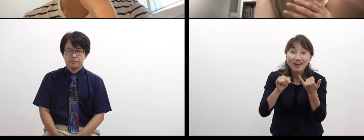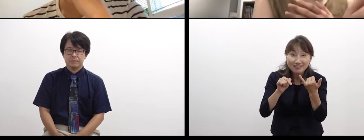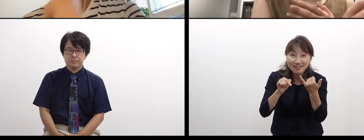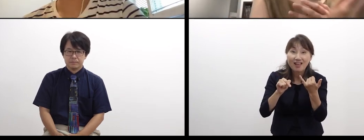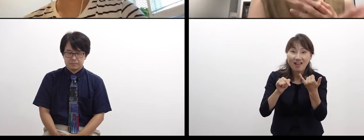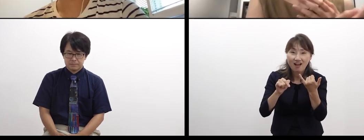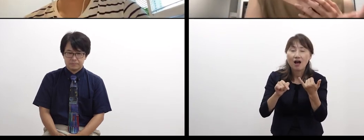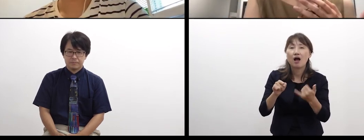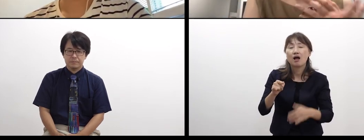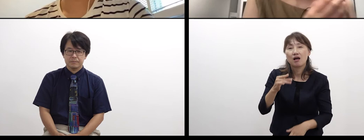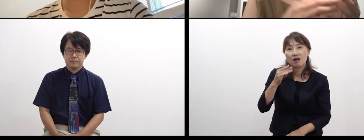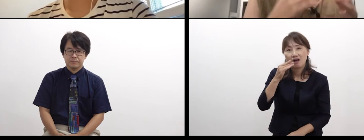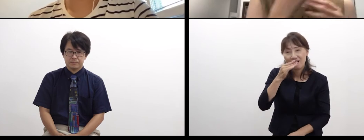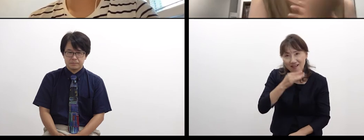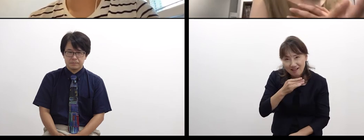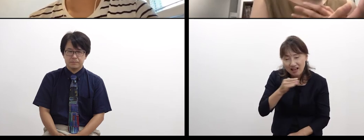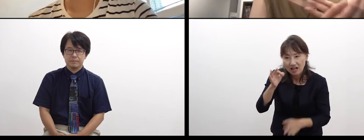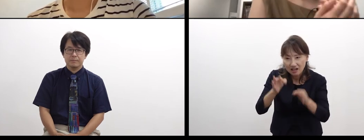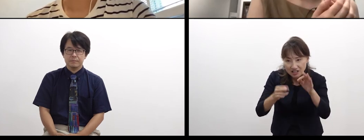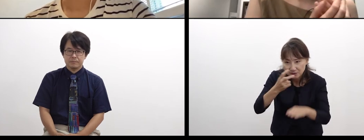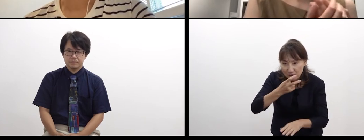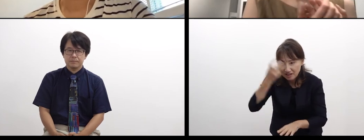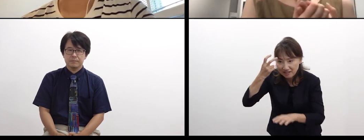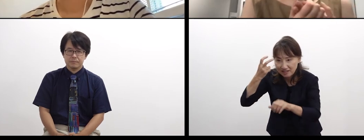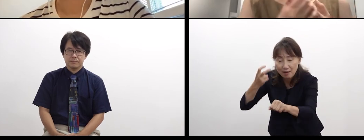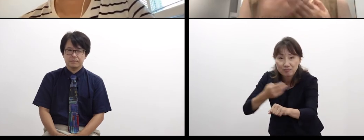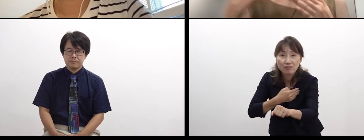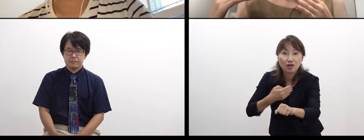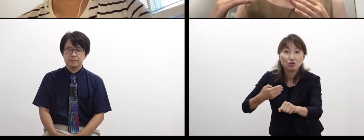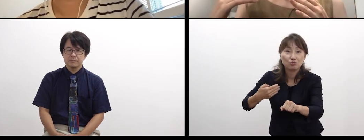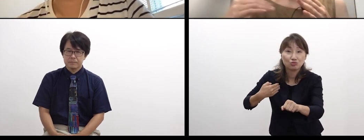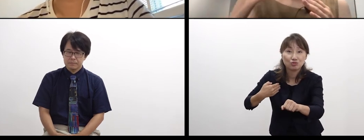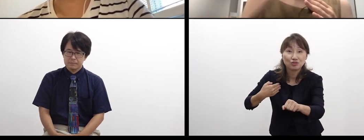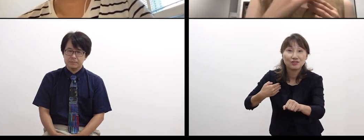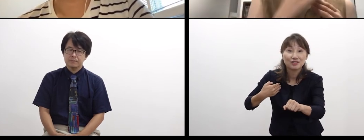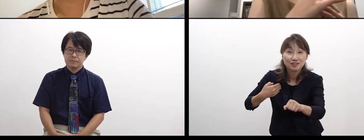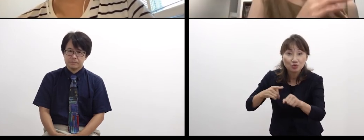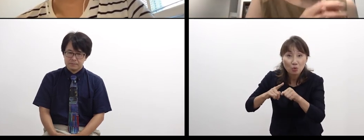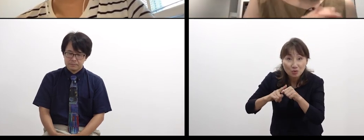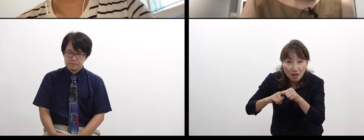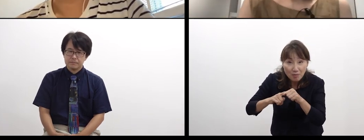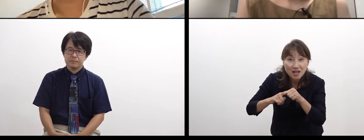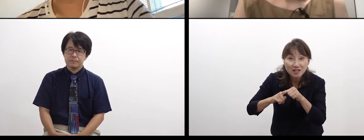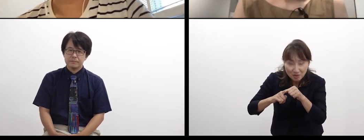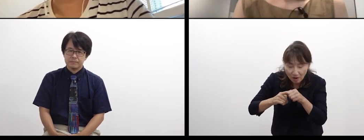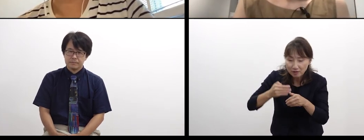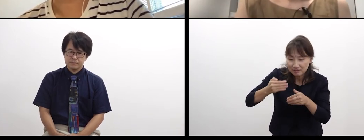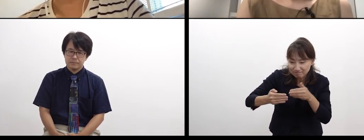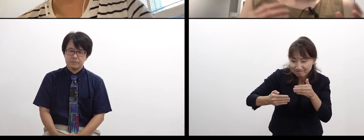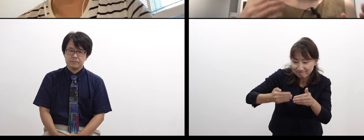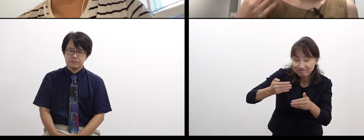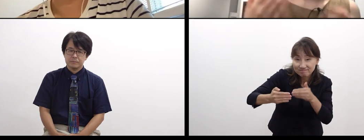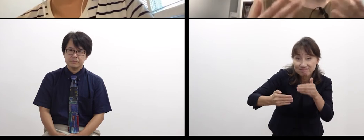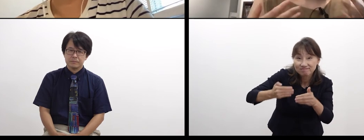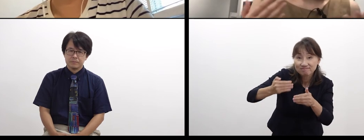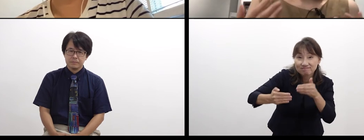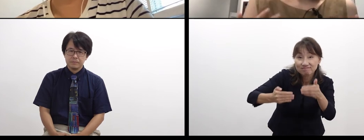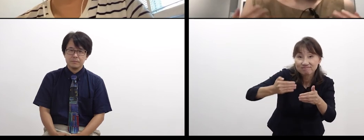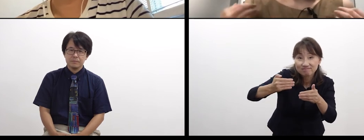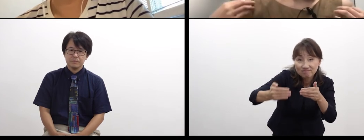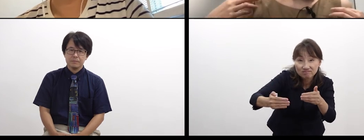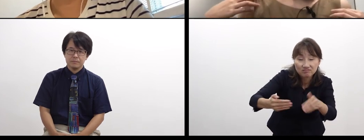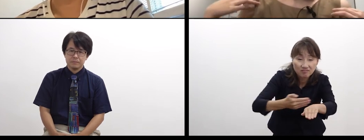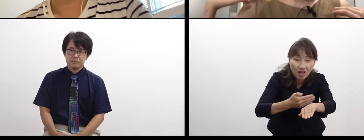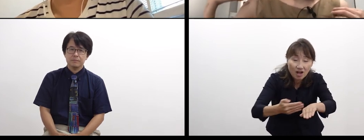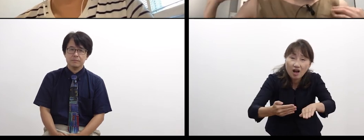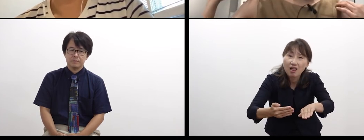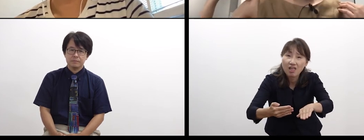or diving into that world. As a step toward it, I think it’s really necessary.